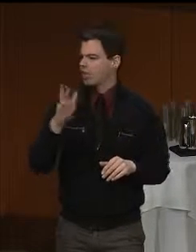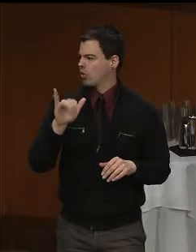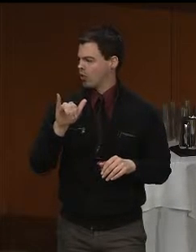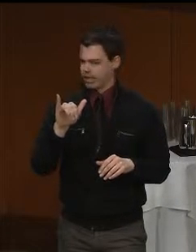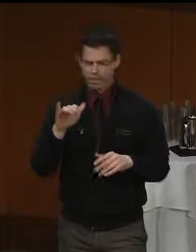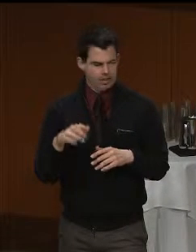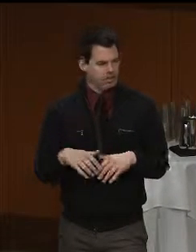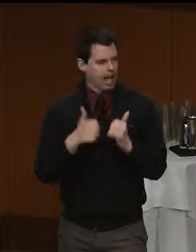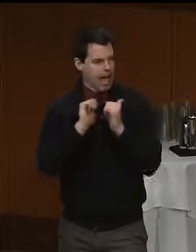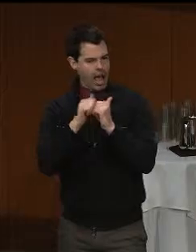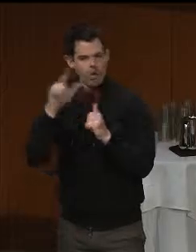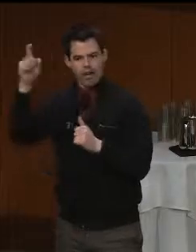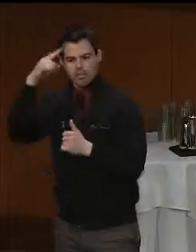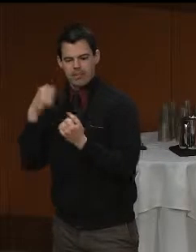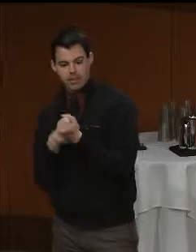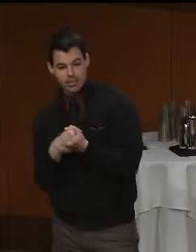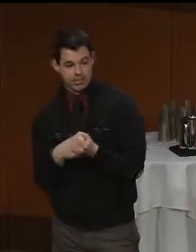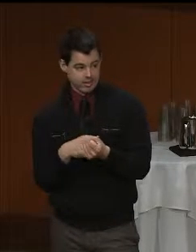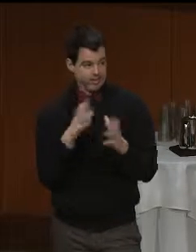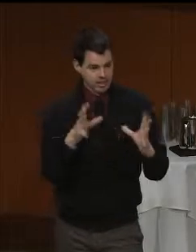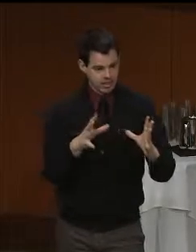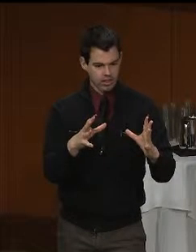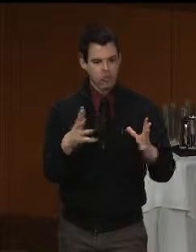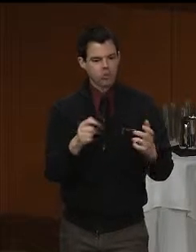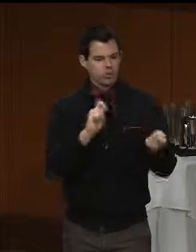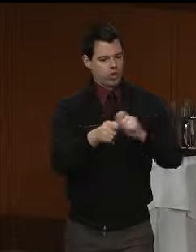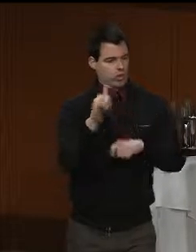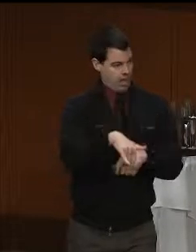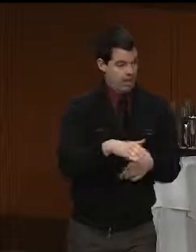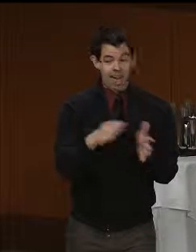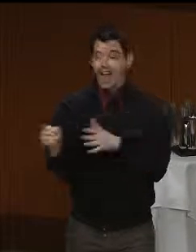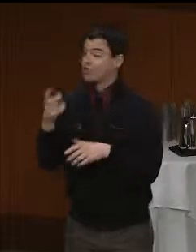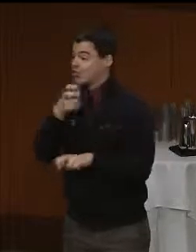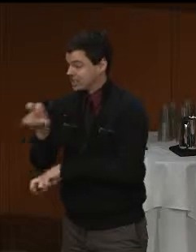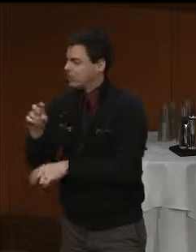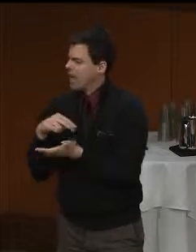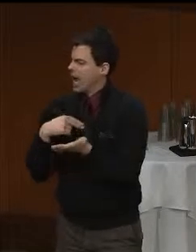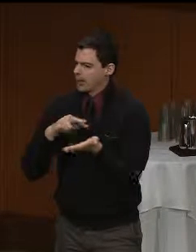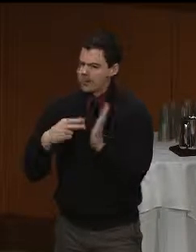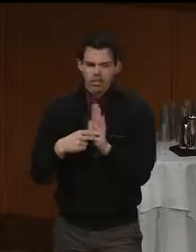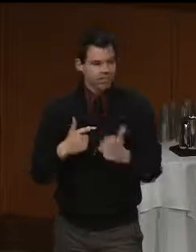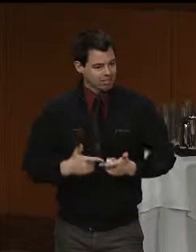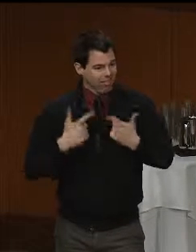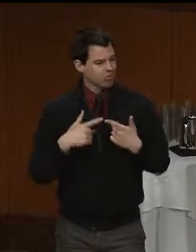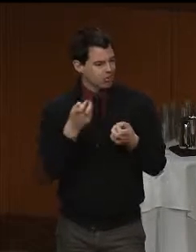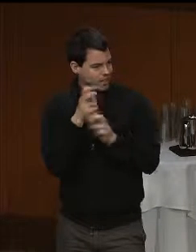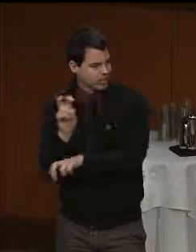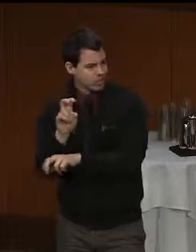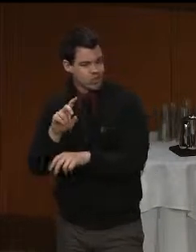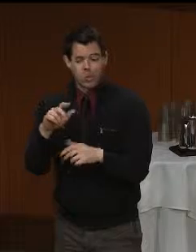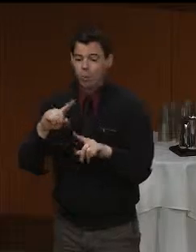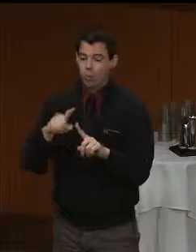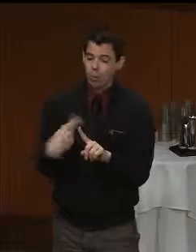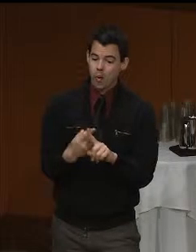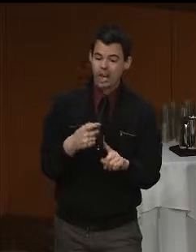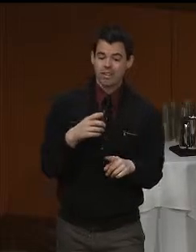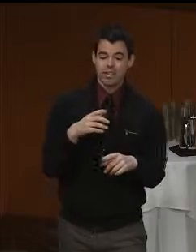And by transitions I mean those life transitions, and particularly for families as youth age from school into adulthood.